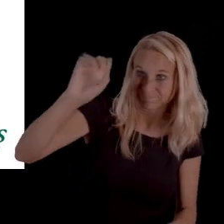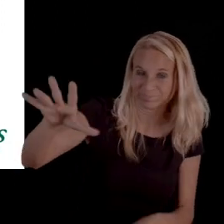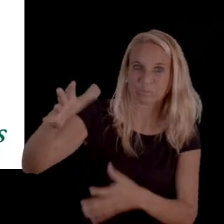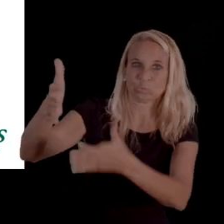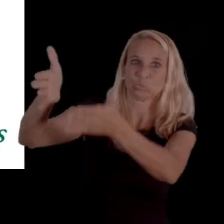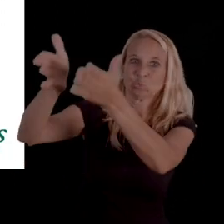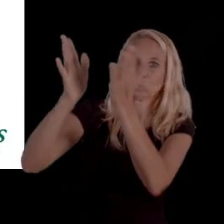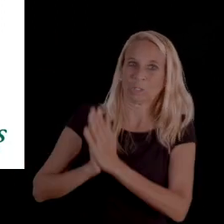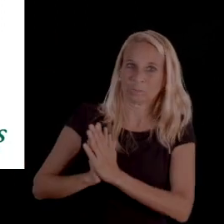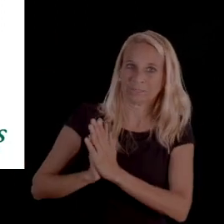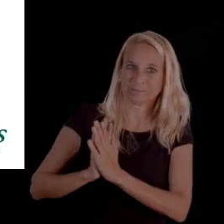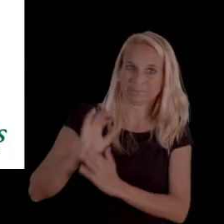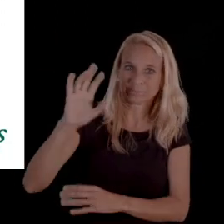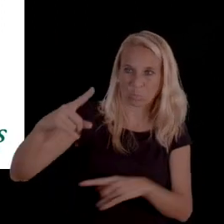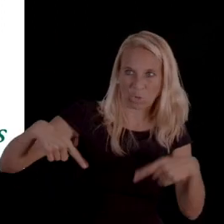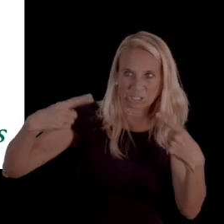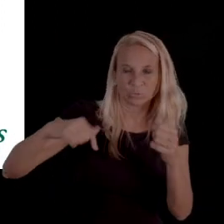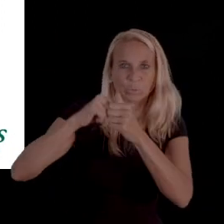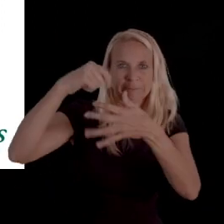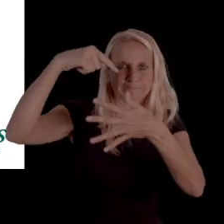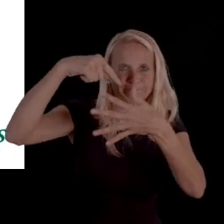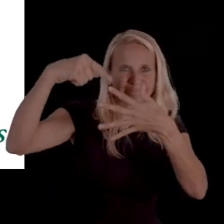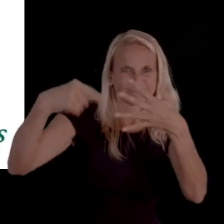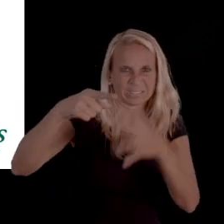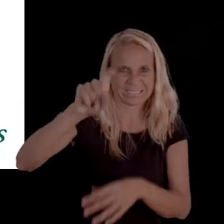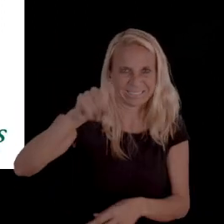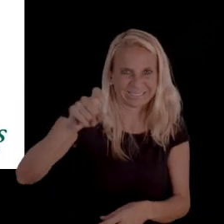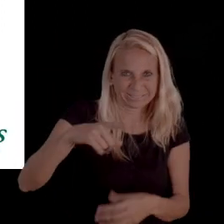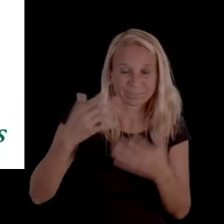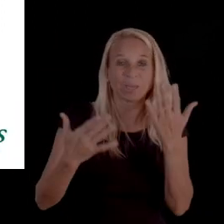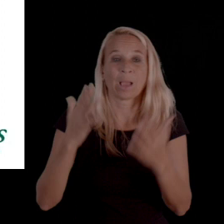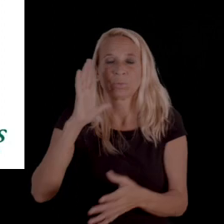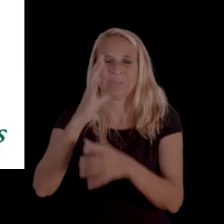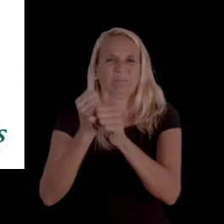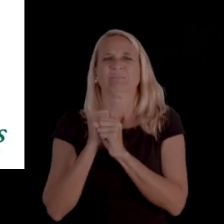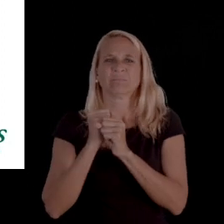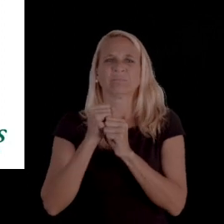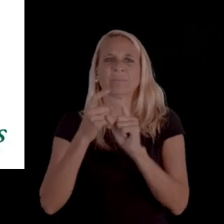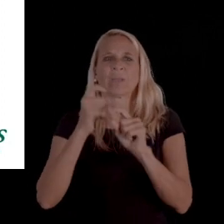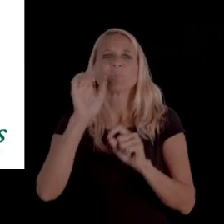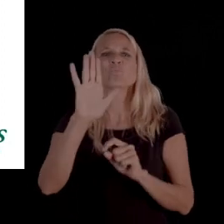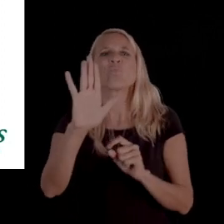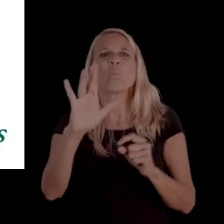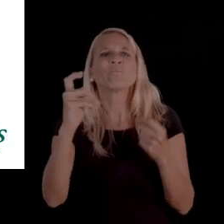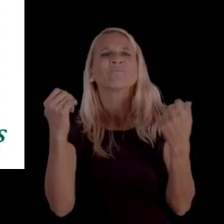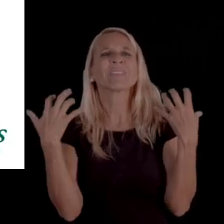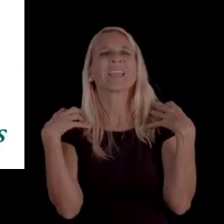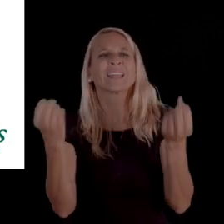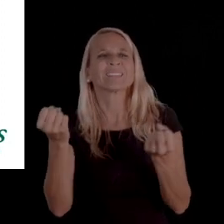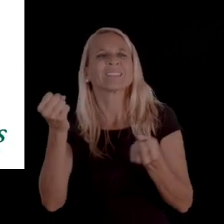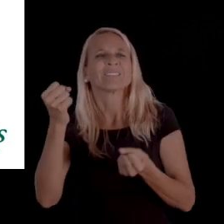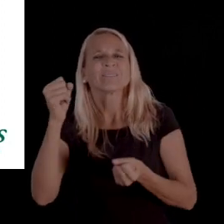to request the wheelchair with the specifics that you need, you might receive a notice from your health plan